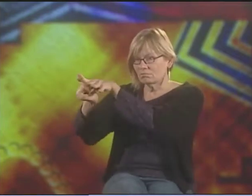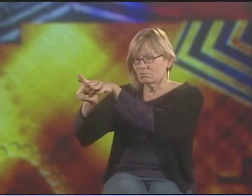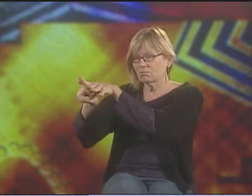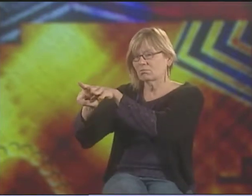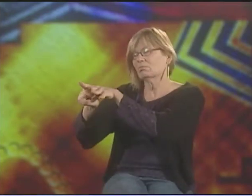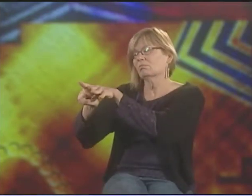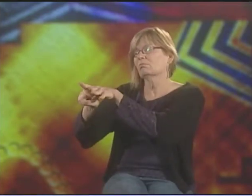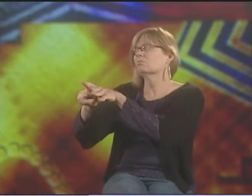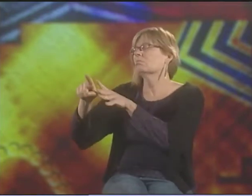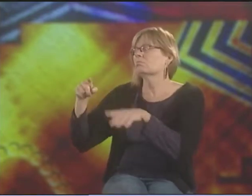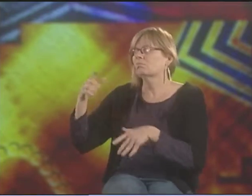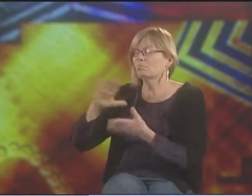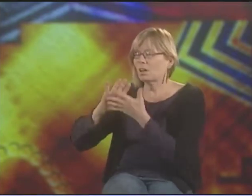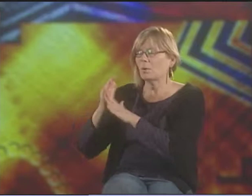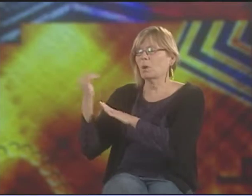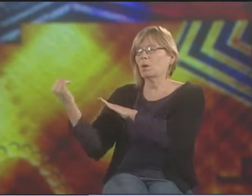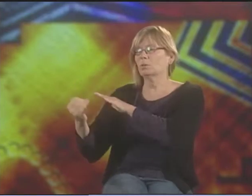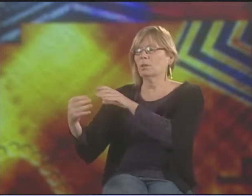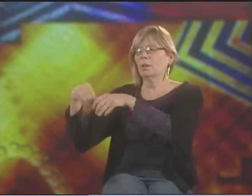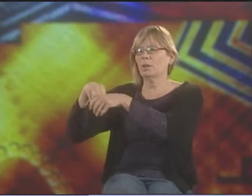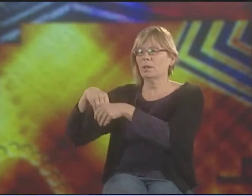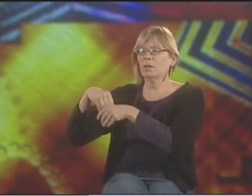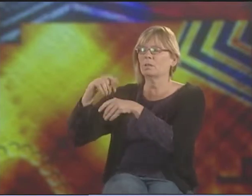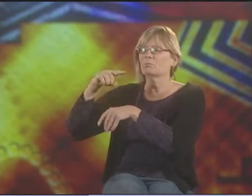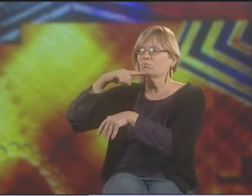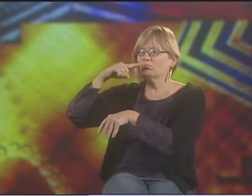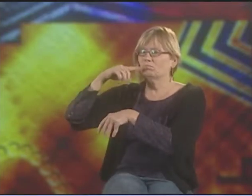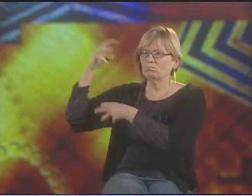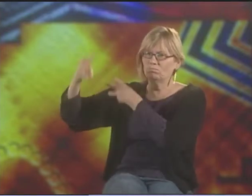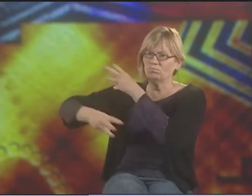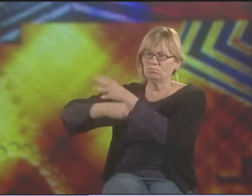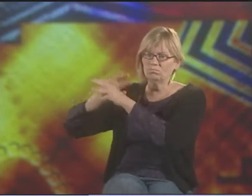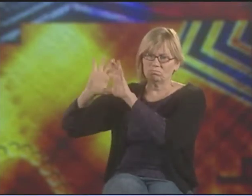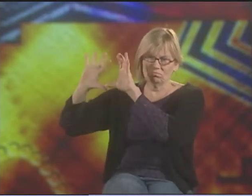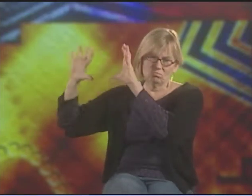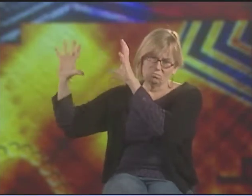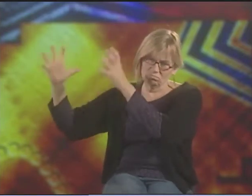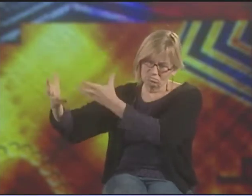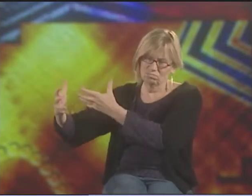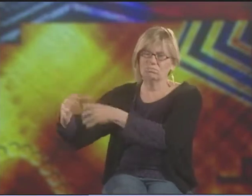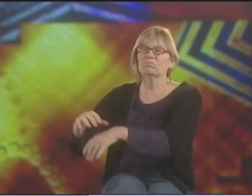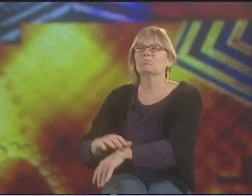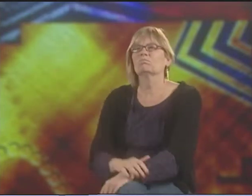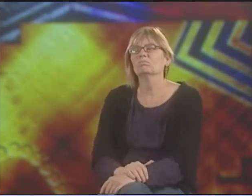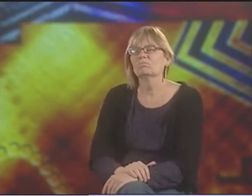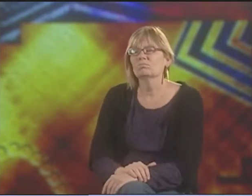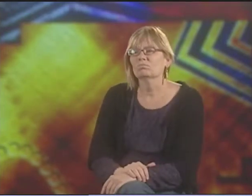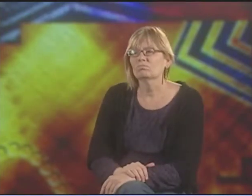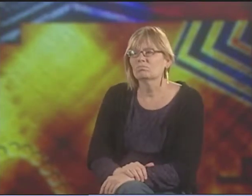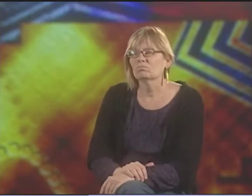SOMETIMES IN THE POETRY IT WILL SHOW UP IN TERMS OF THE ISOLATION OF A SINGLE CHILD BEING IN A MAINSTREAM ENVIRONMENT